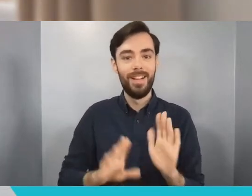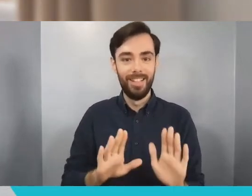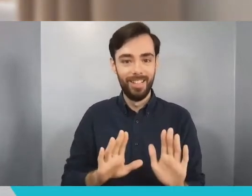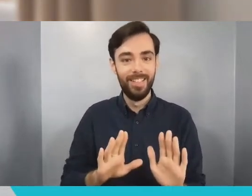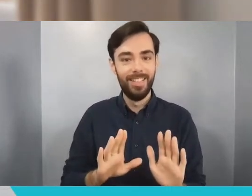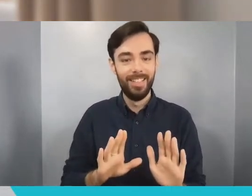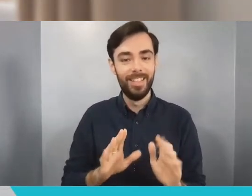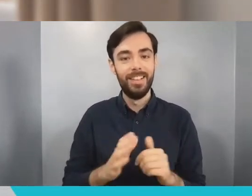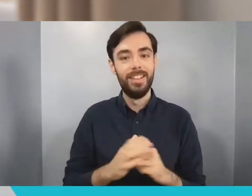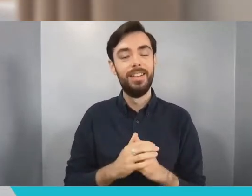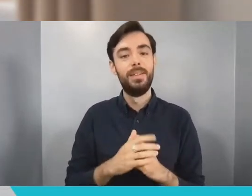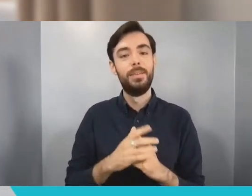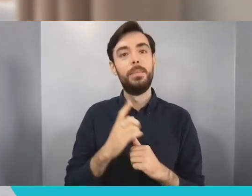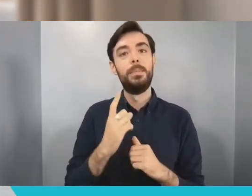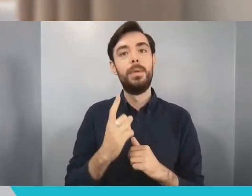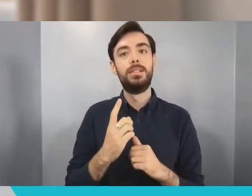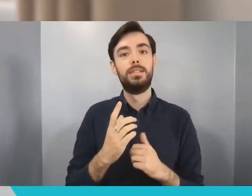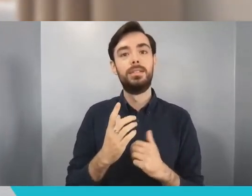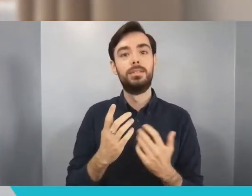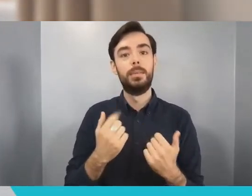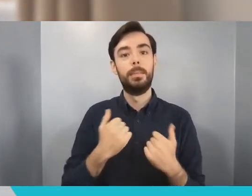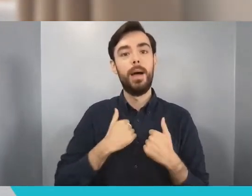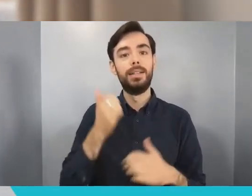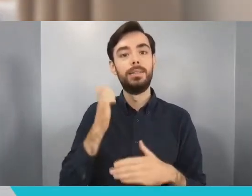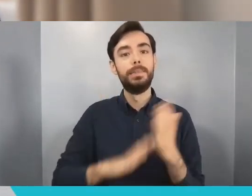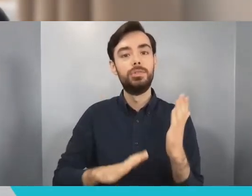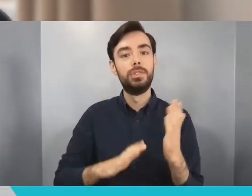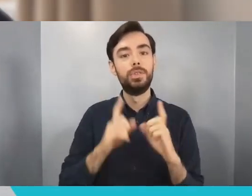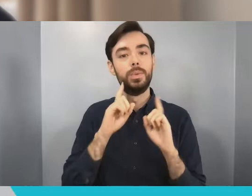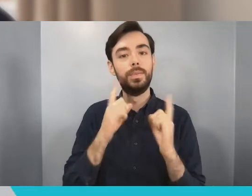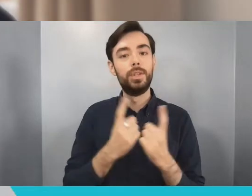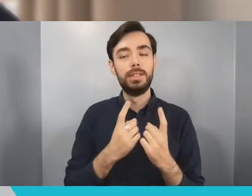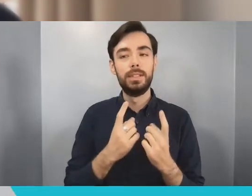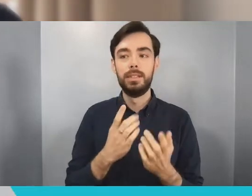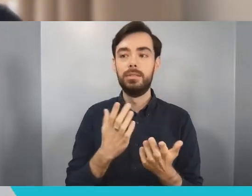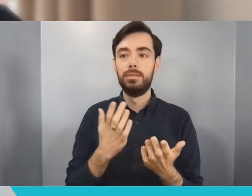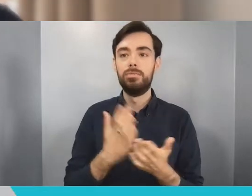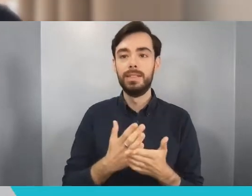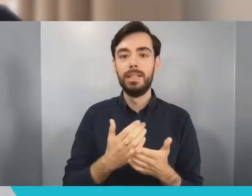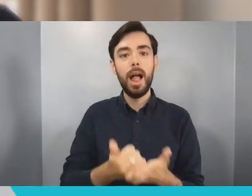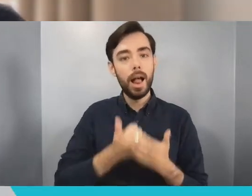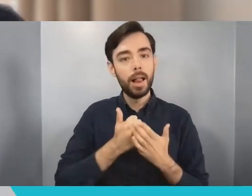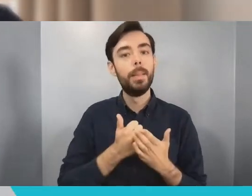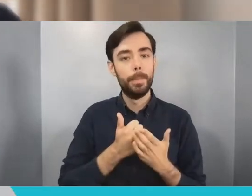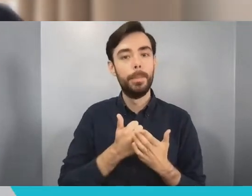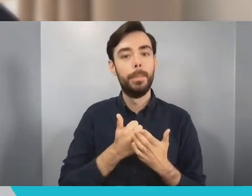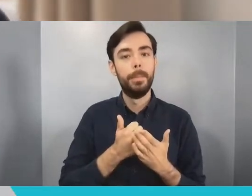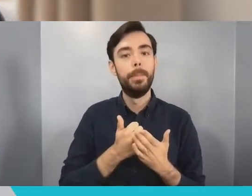was a fantastic preparation for the job that I was going to go and do. But it's actually